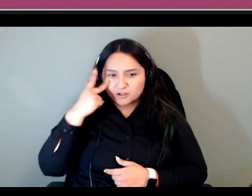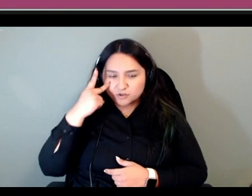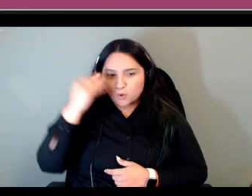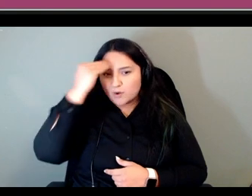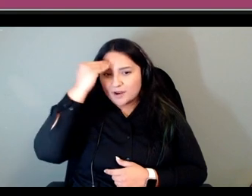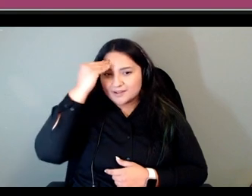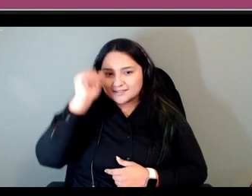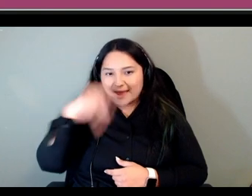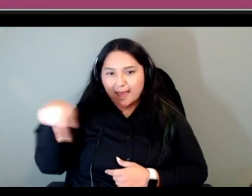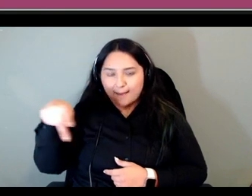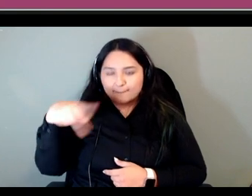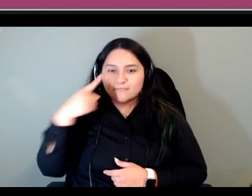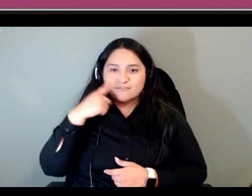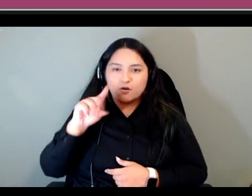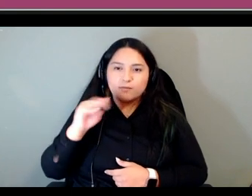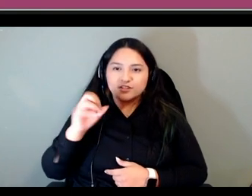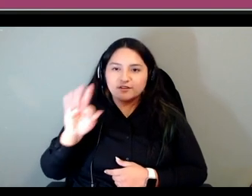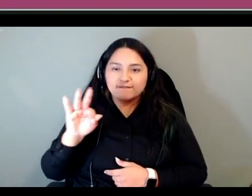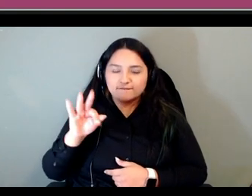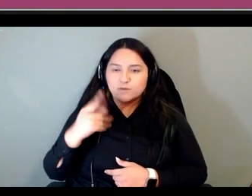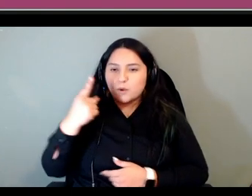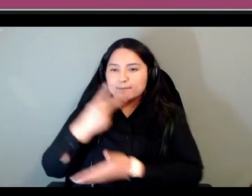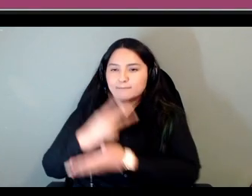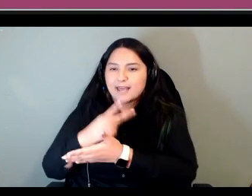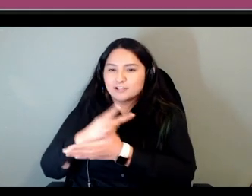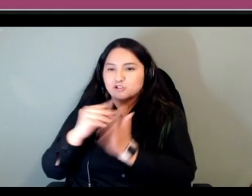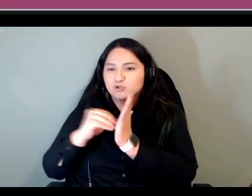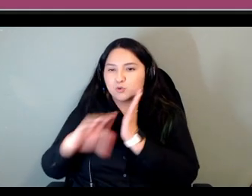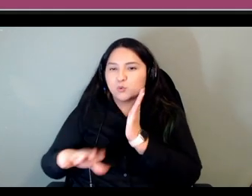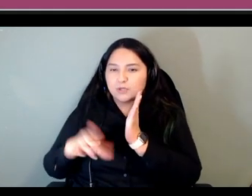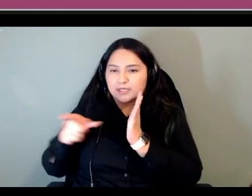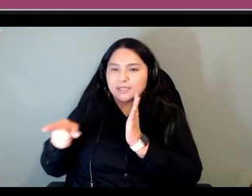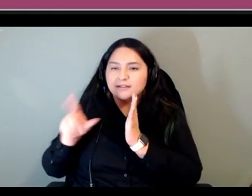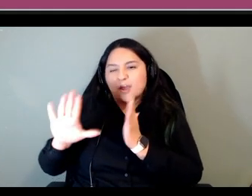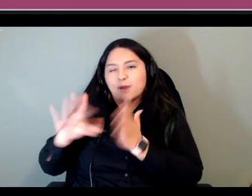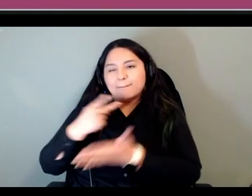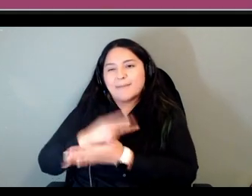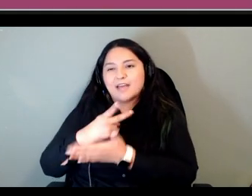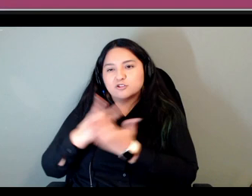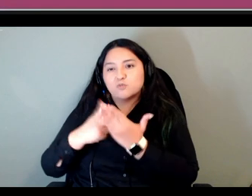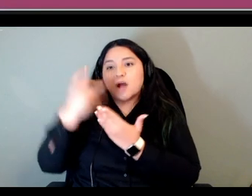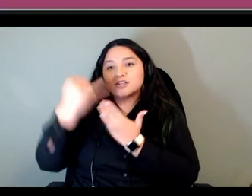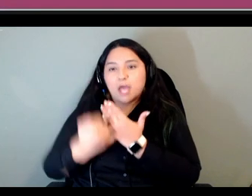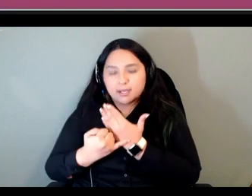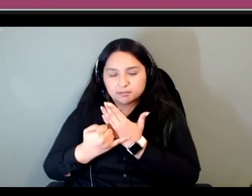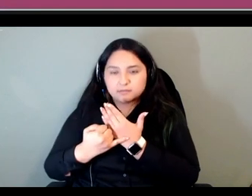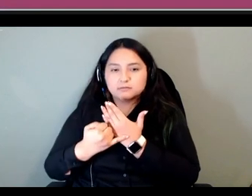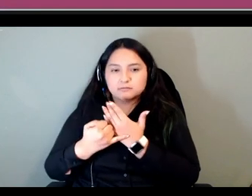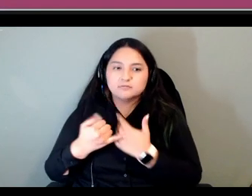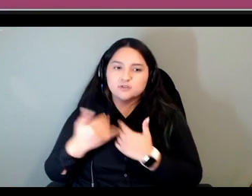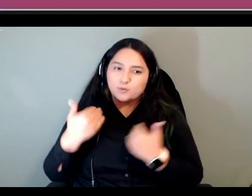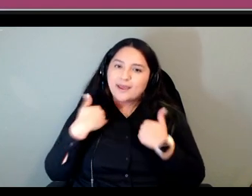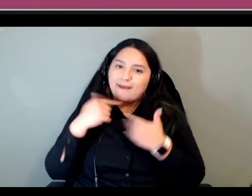in computer science a master's project that they're doing for us so we have these um these